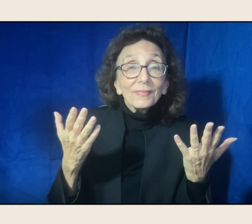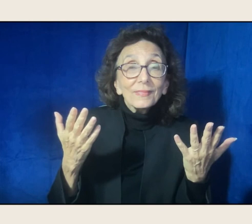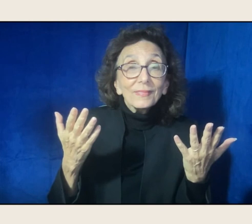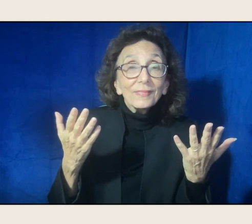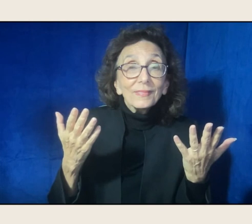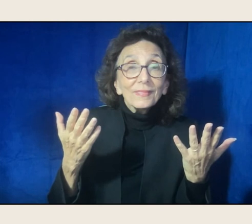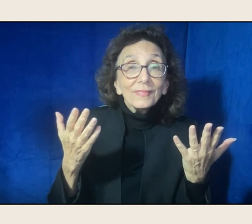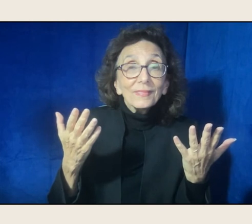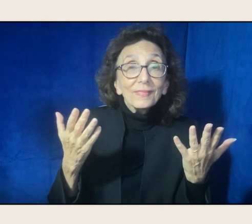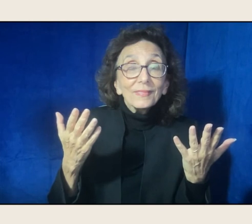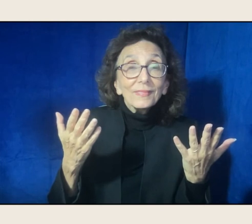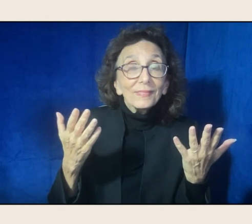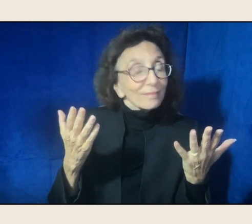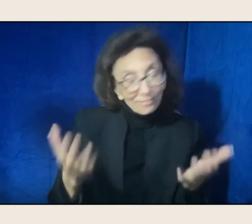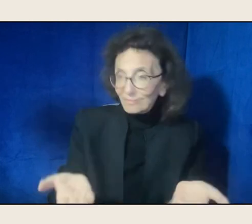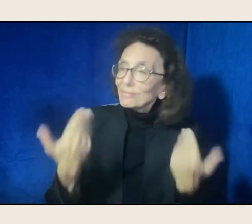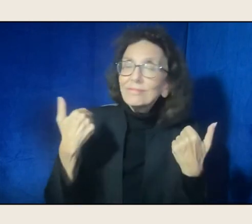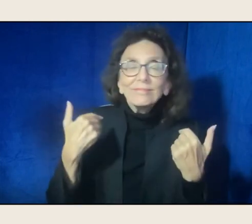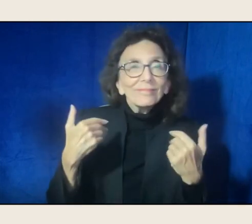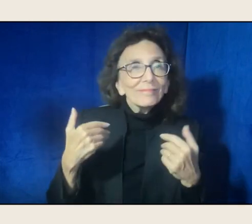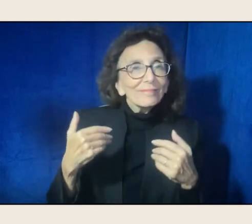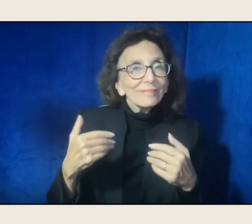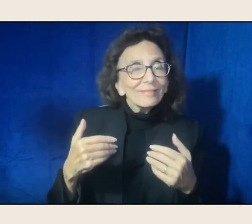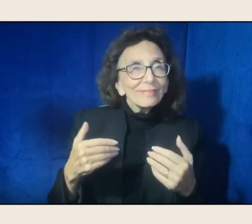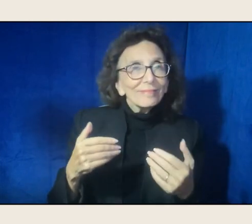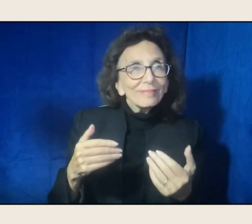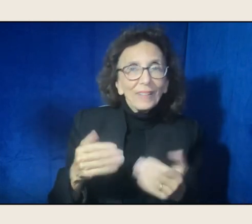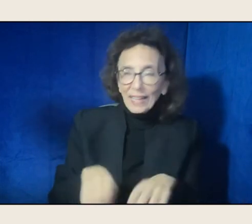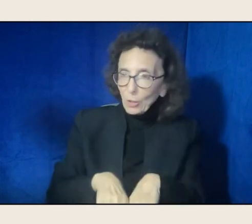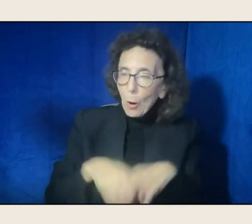let's open them up. Let's hear what you have. Beautiful.